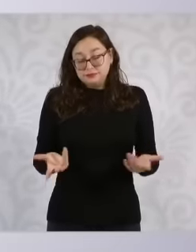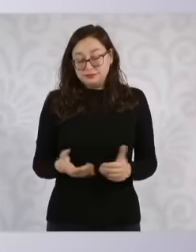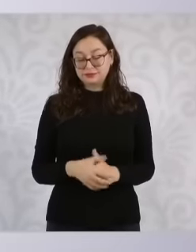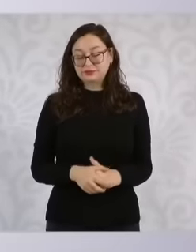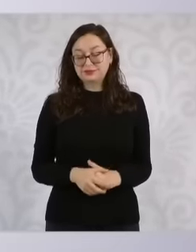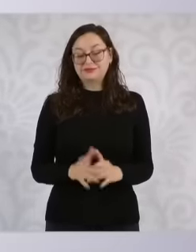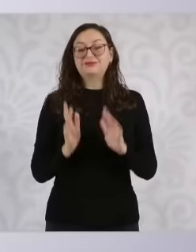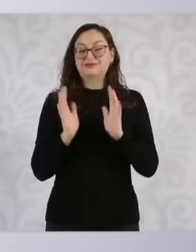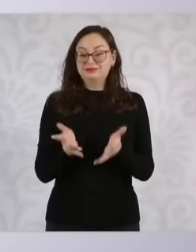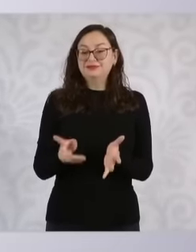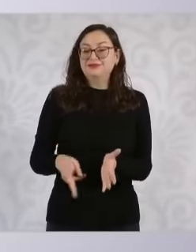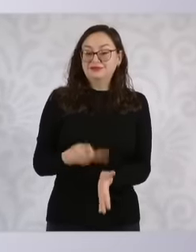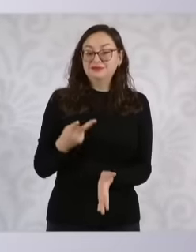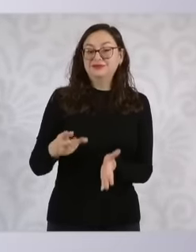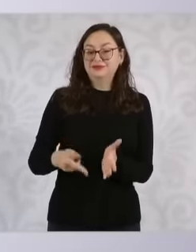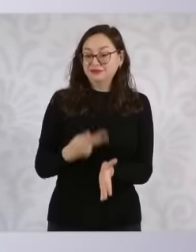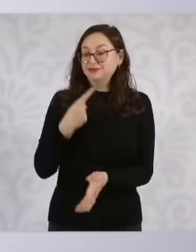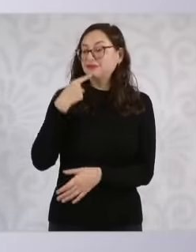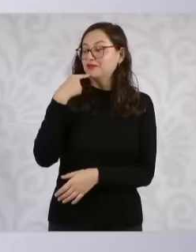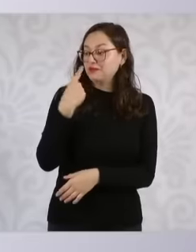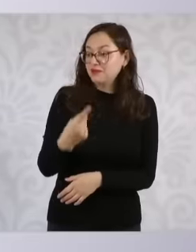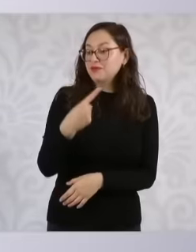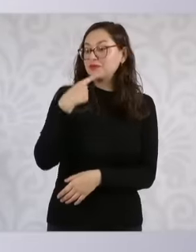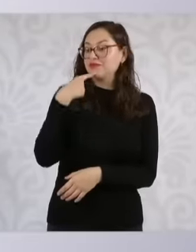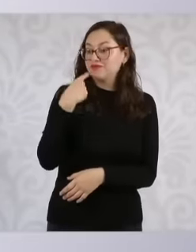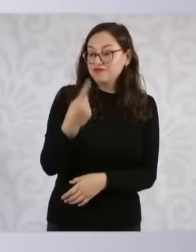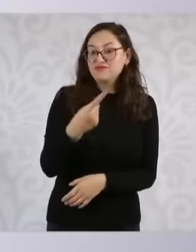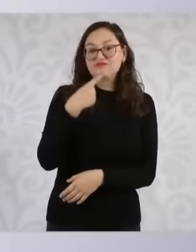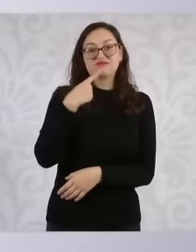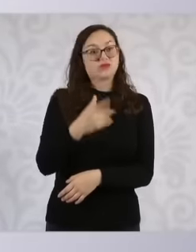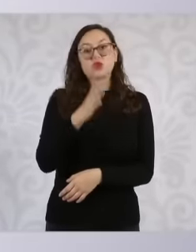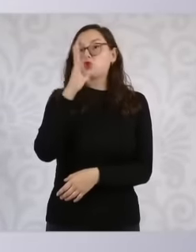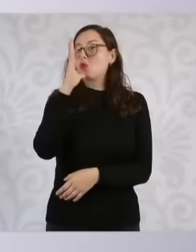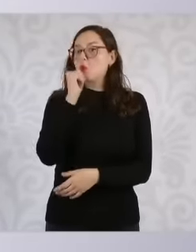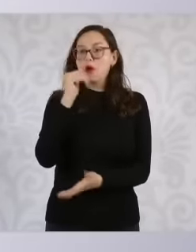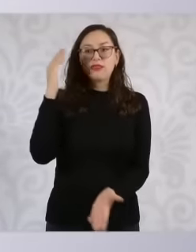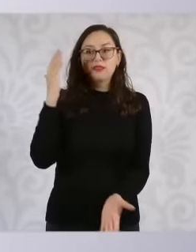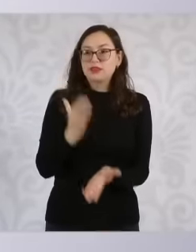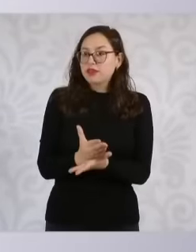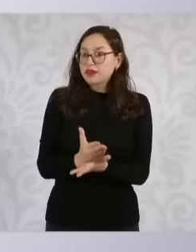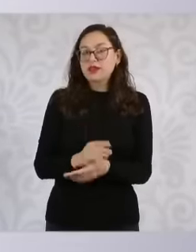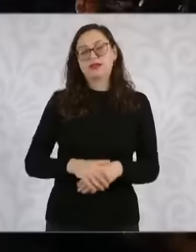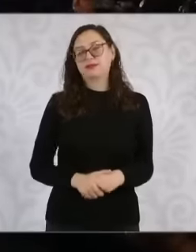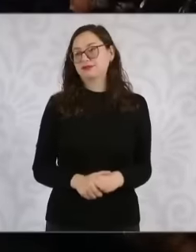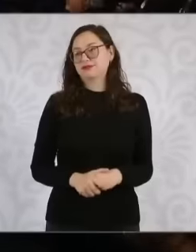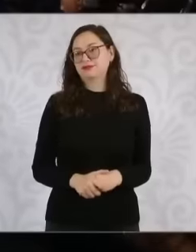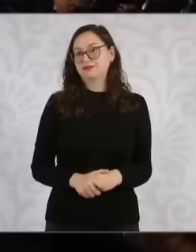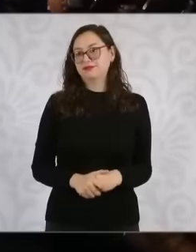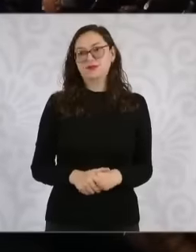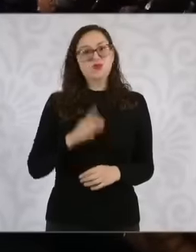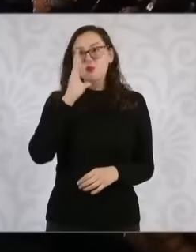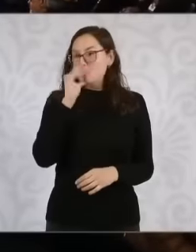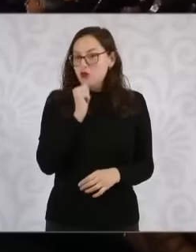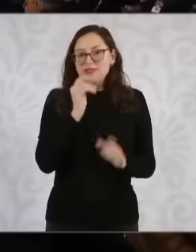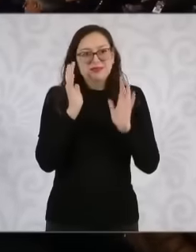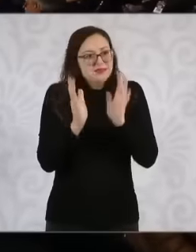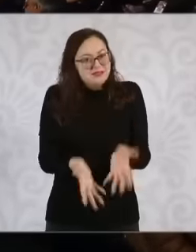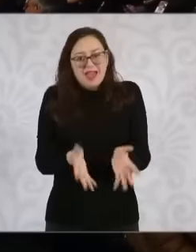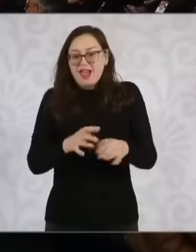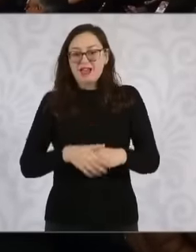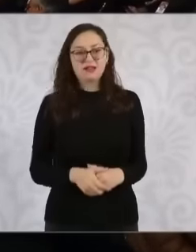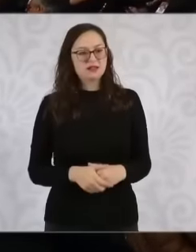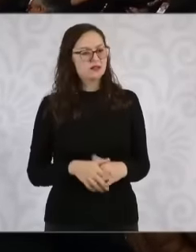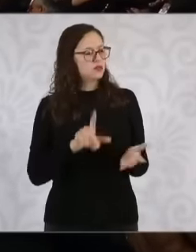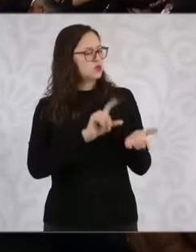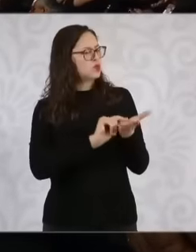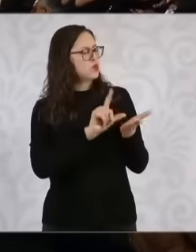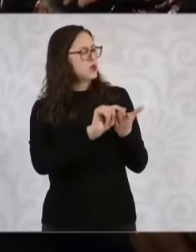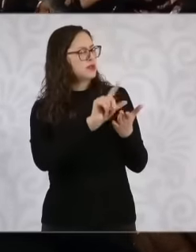proposing all week and let's see if they don't post Diego Balades' tweet, Dr. Diego